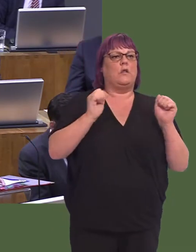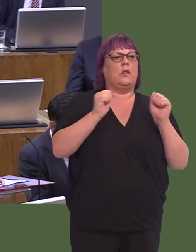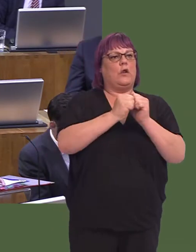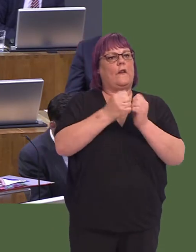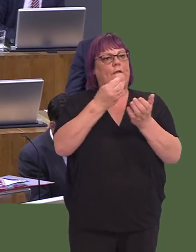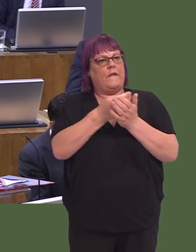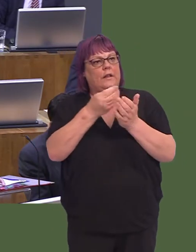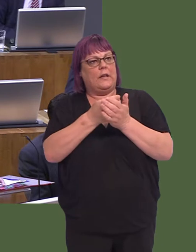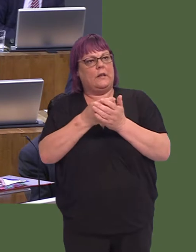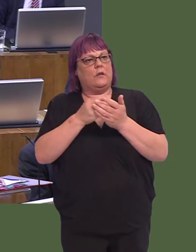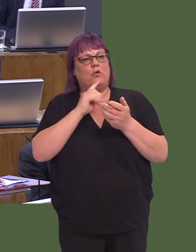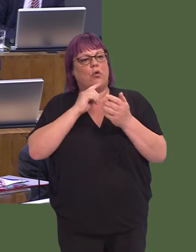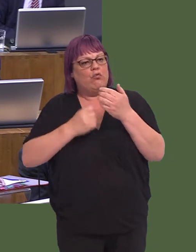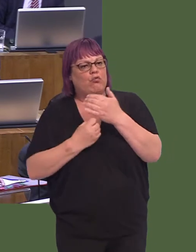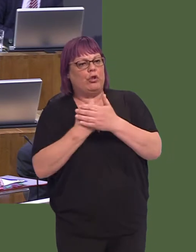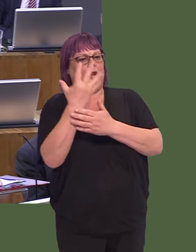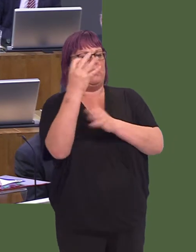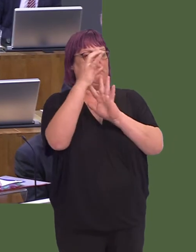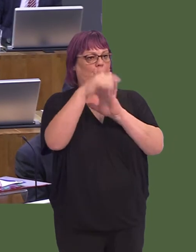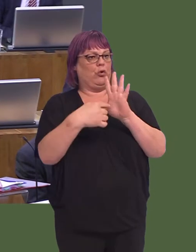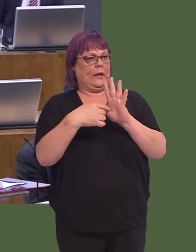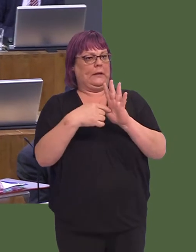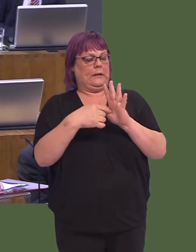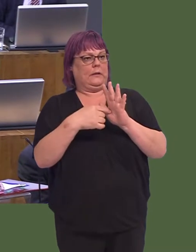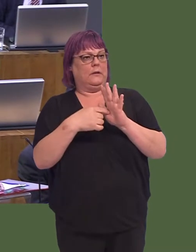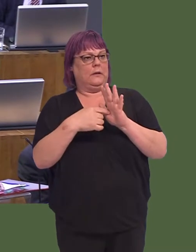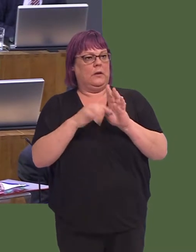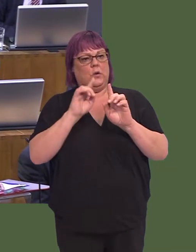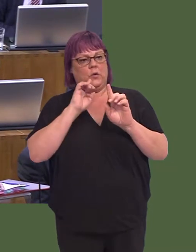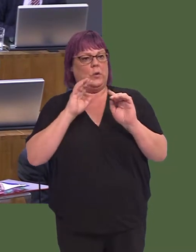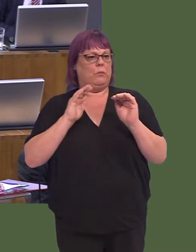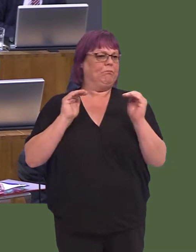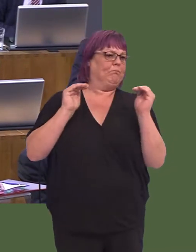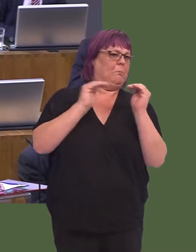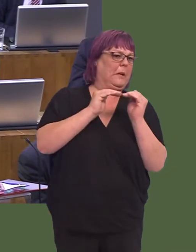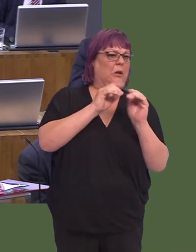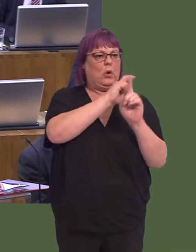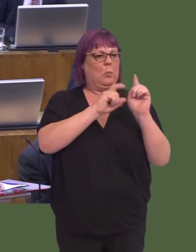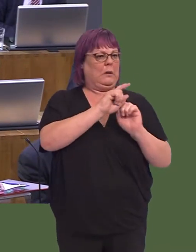the funding to deliver a programme of targeted regeneration projects to address community